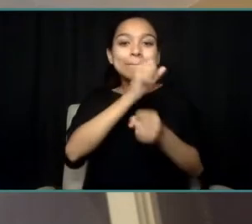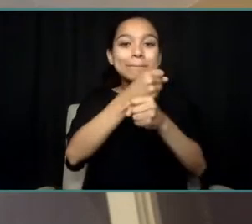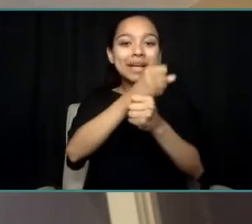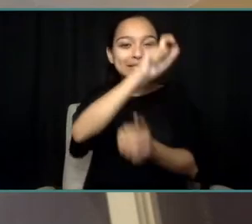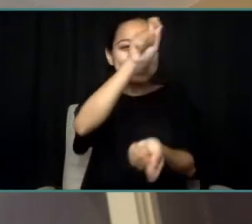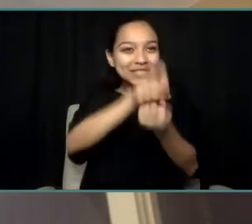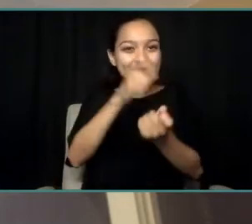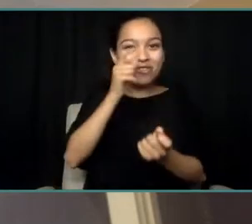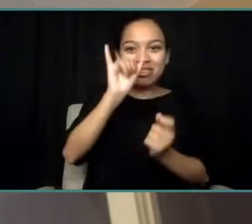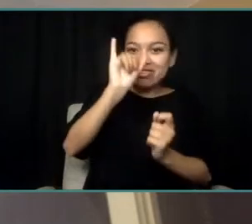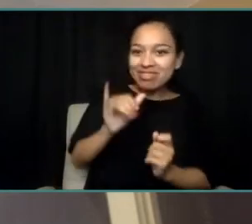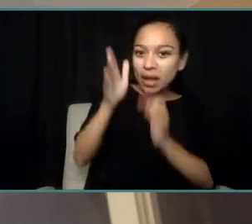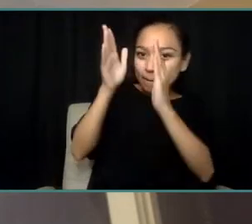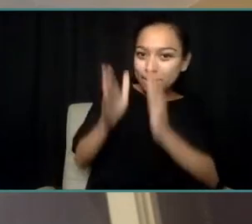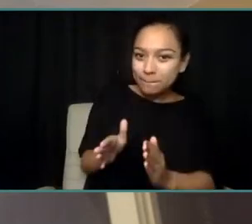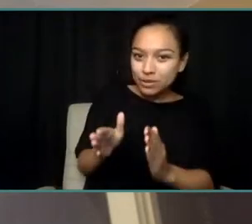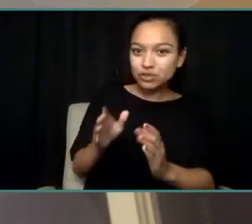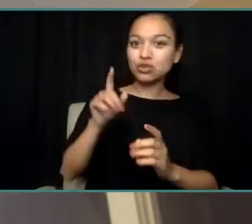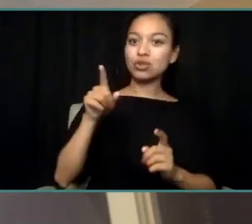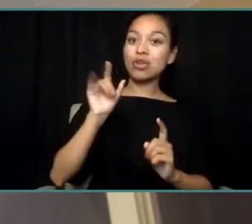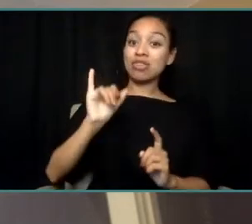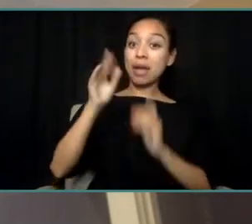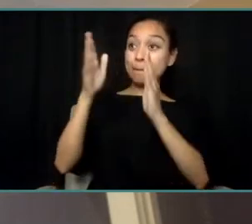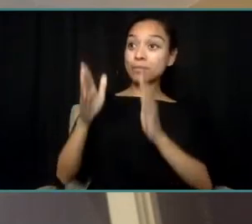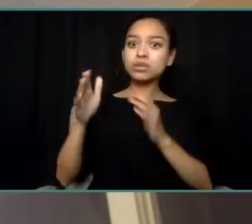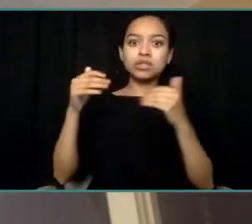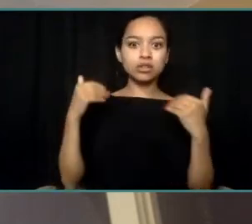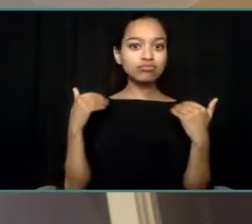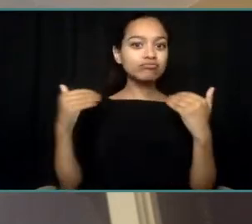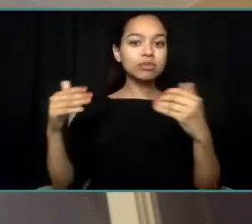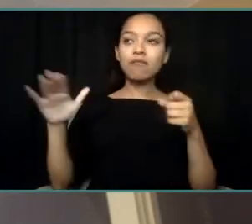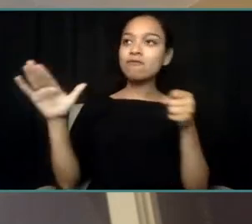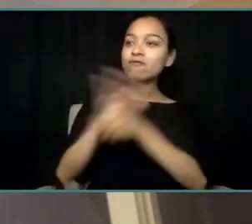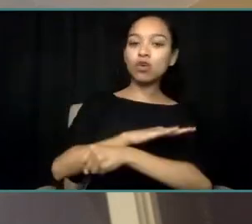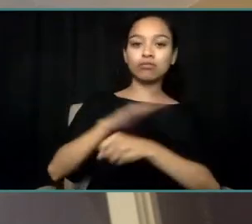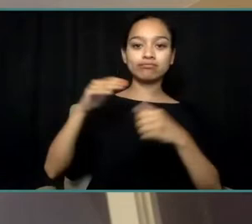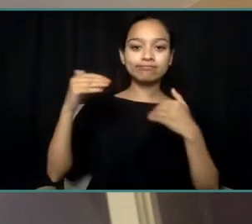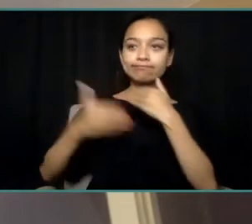so that they can live their fullest potential and their fullest lives,